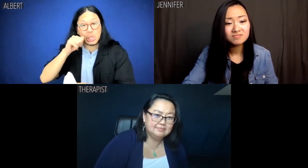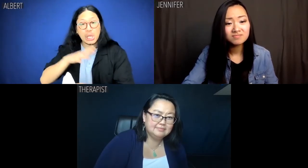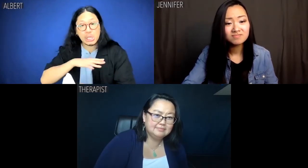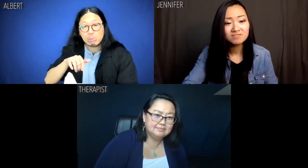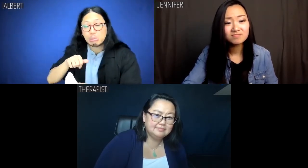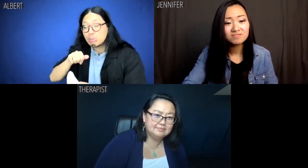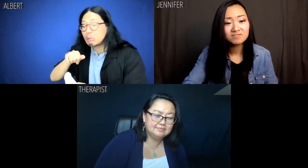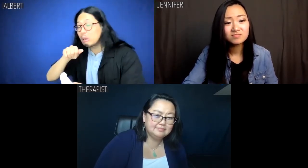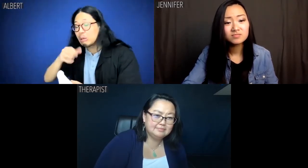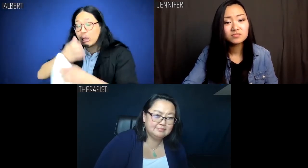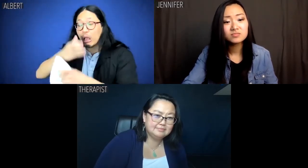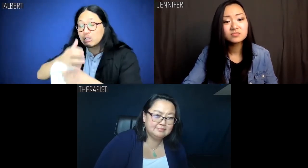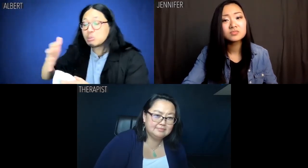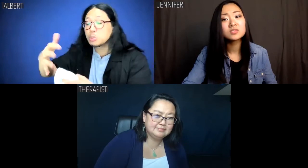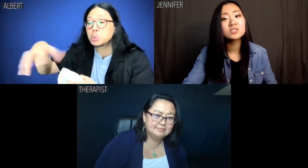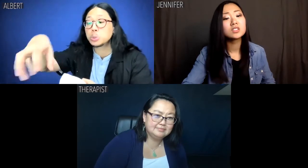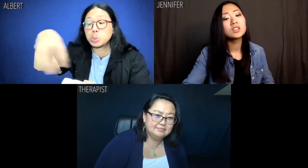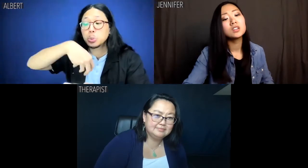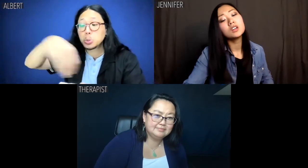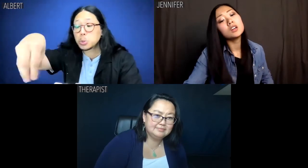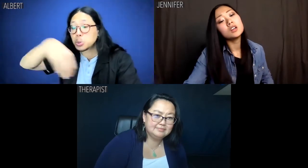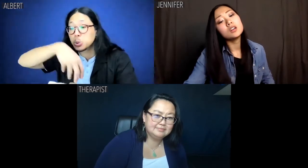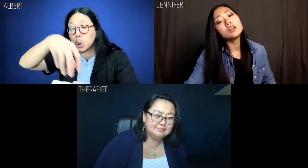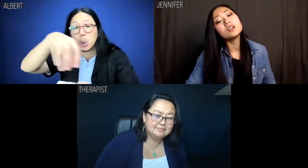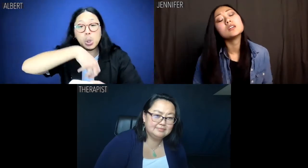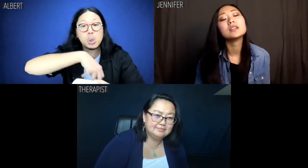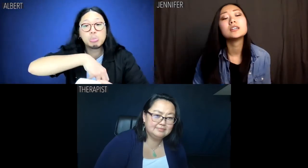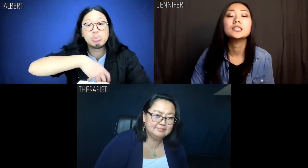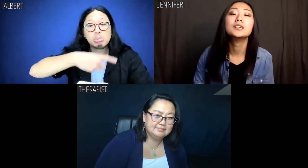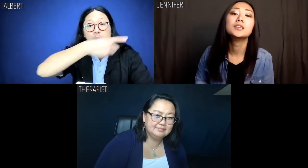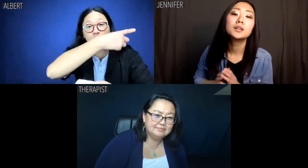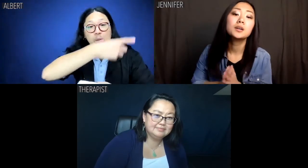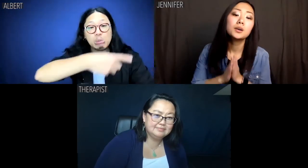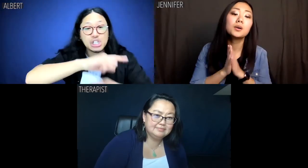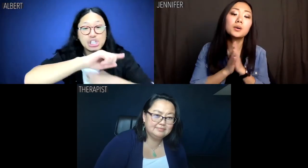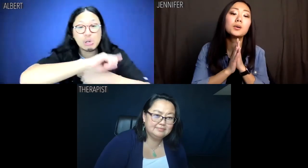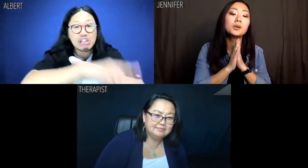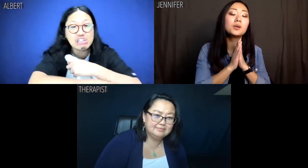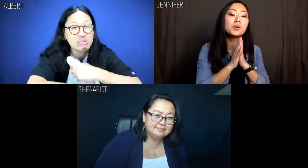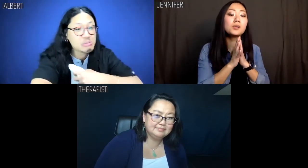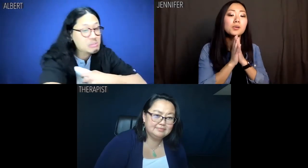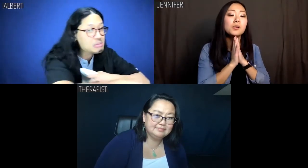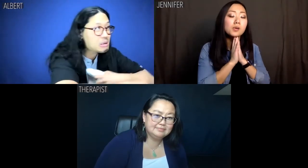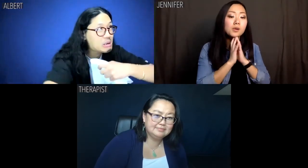who digs for cans in the trash.